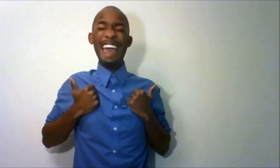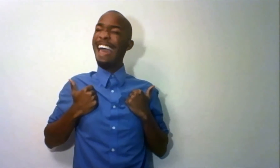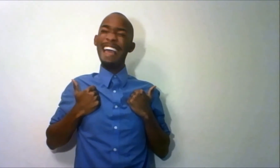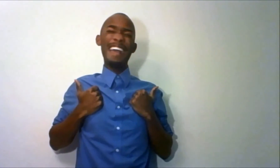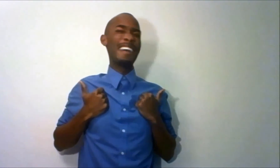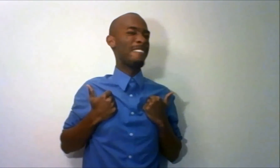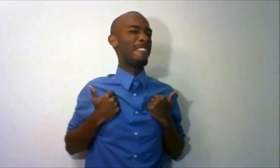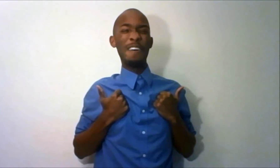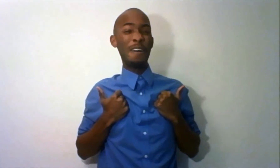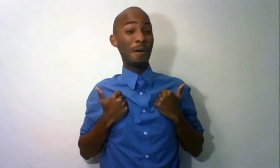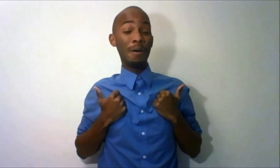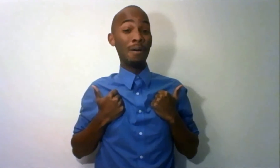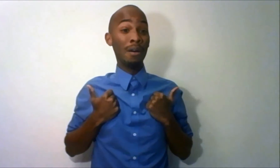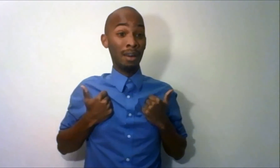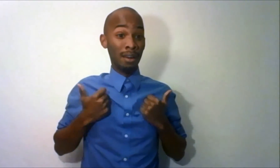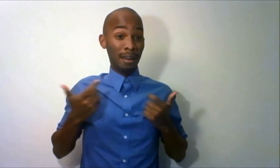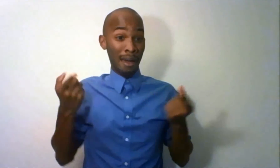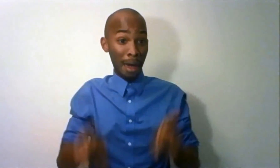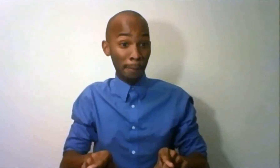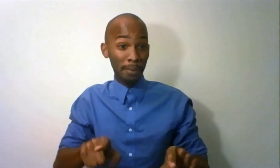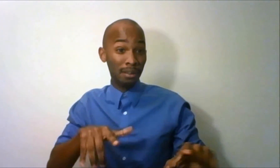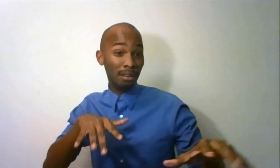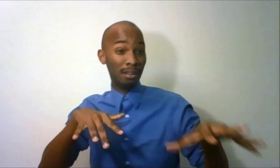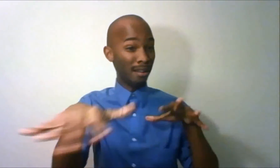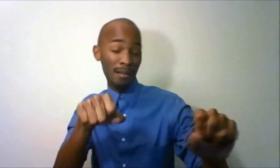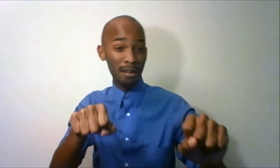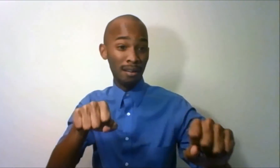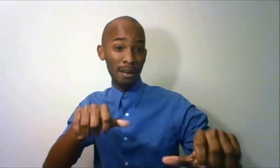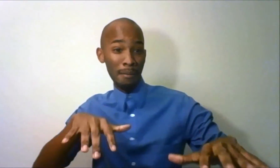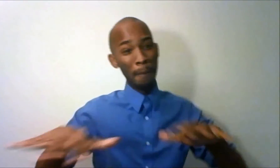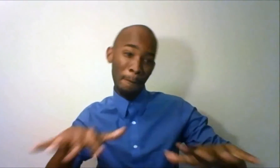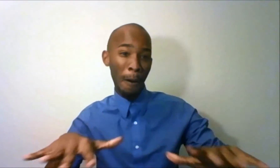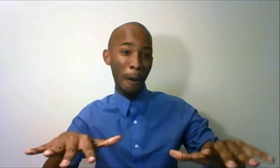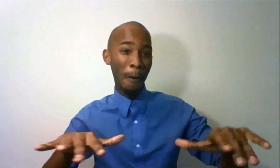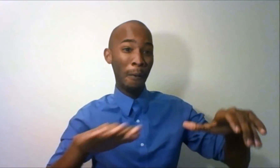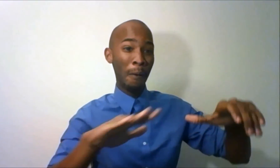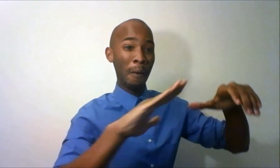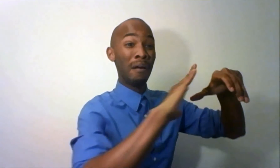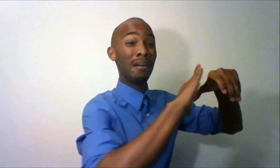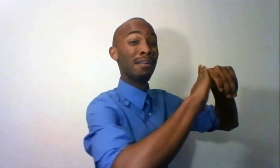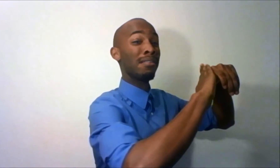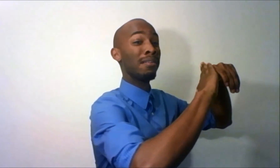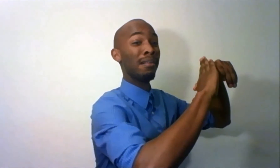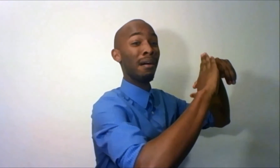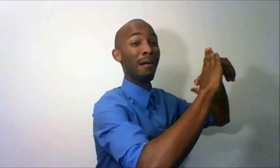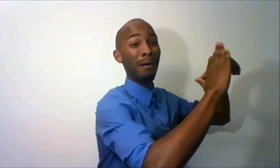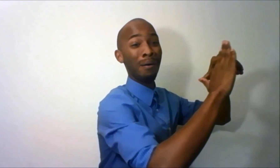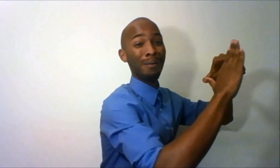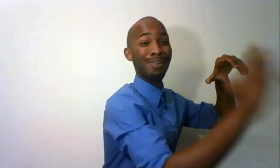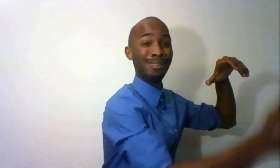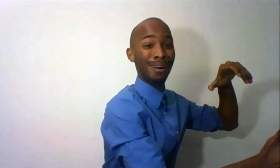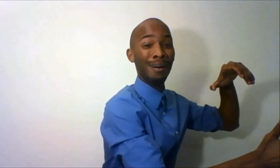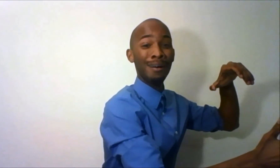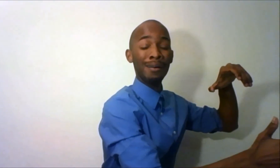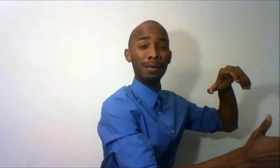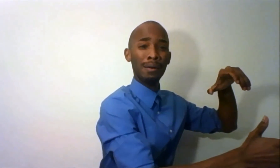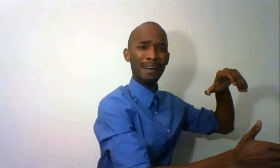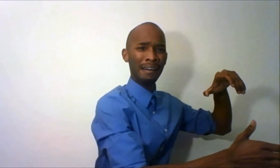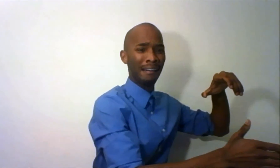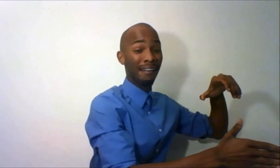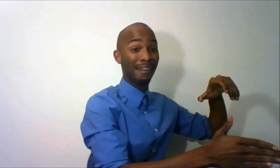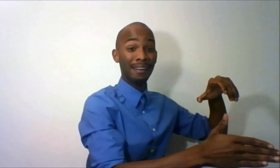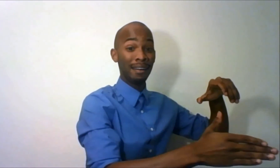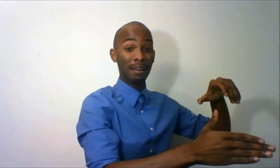The ground began to shake The stone was rolled away